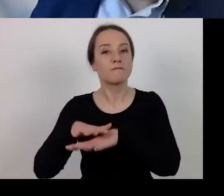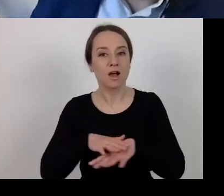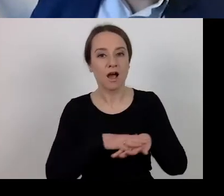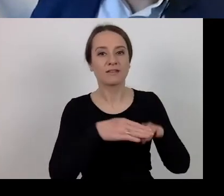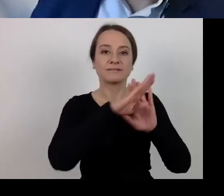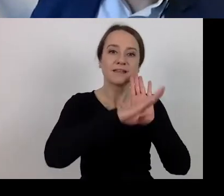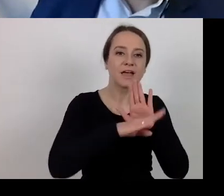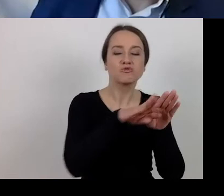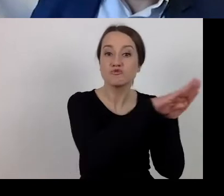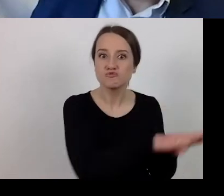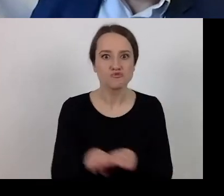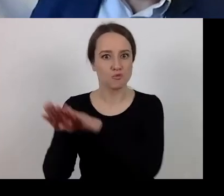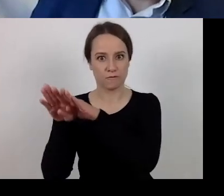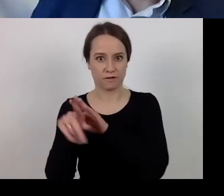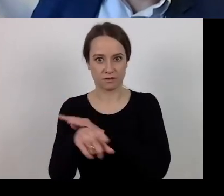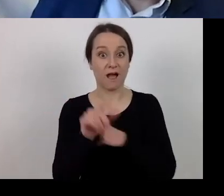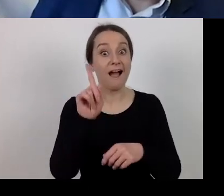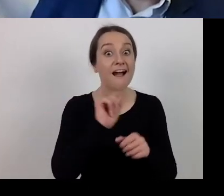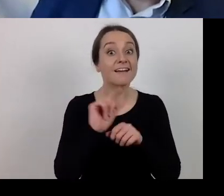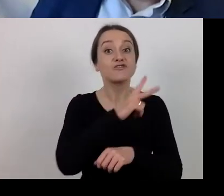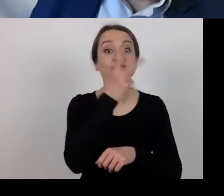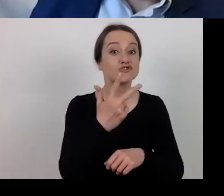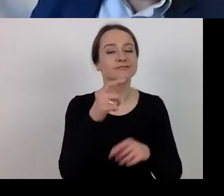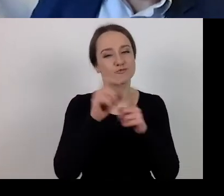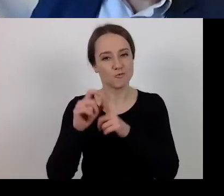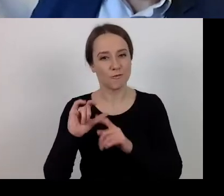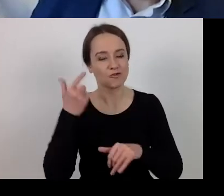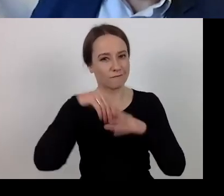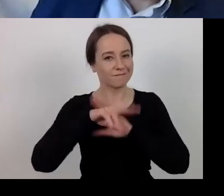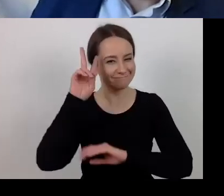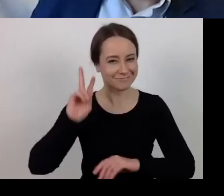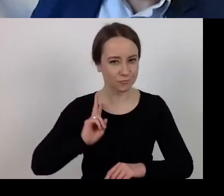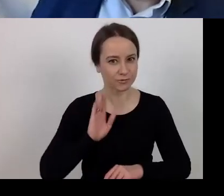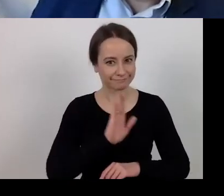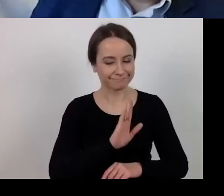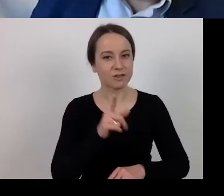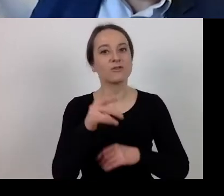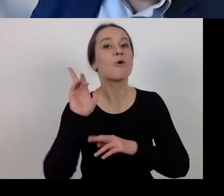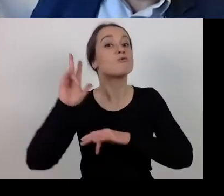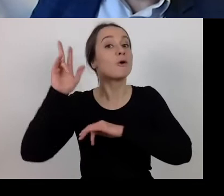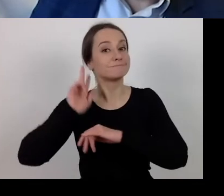There are three guiding words for managing authorities.